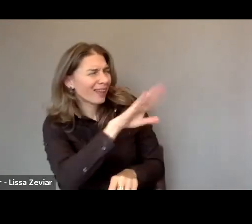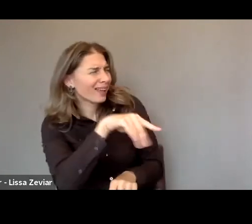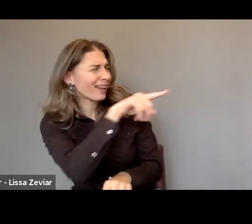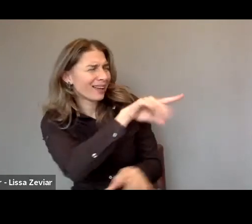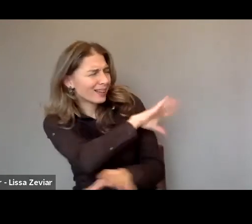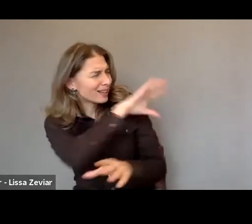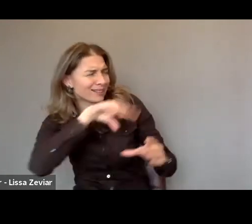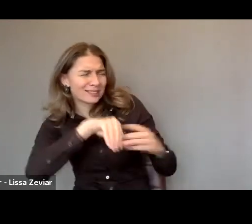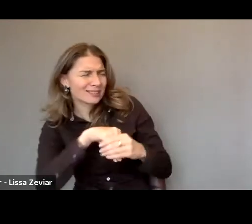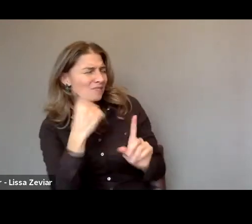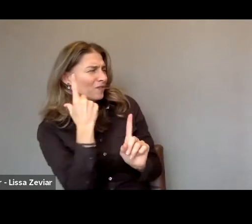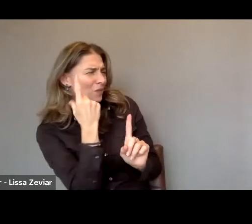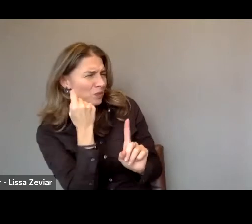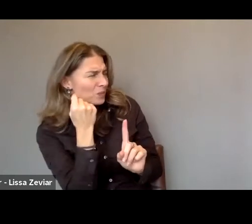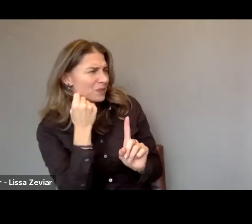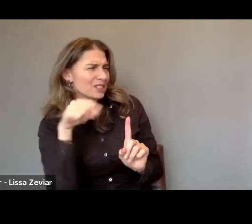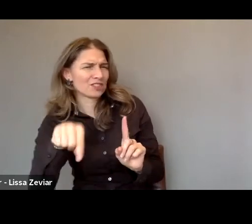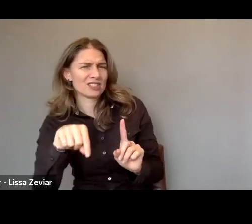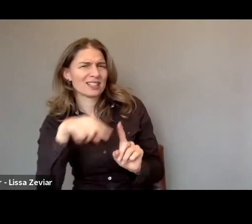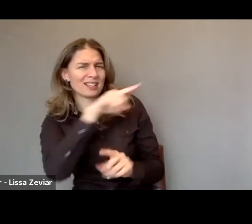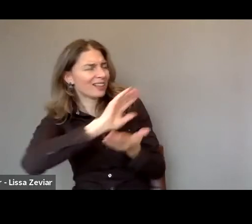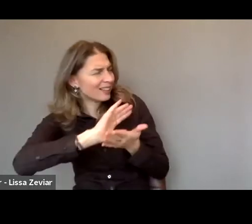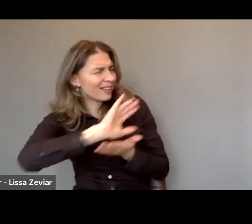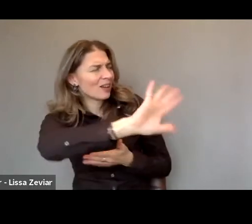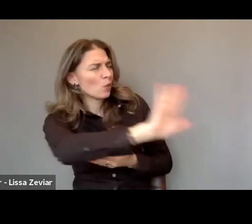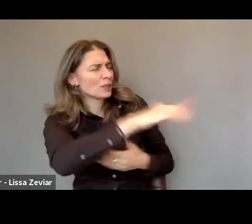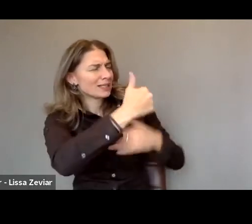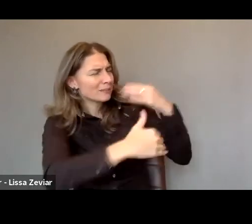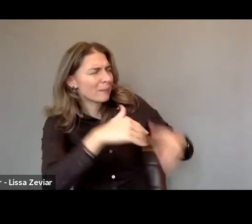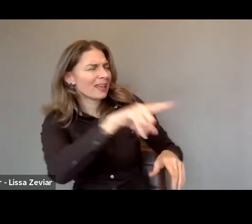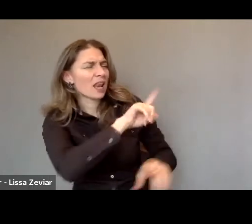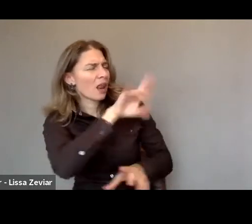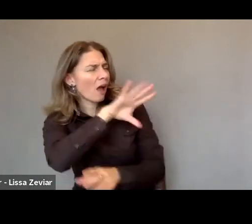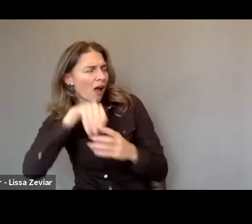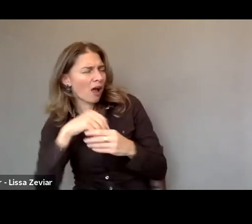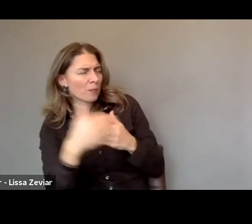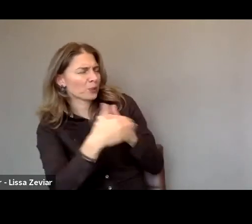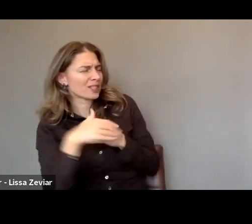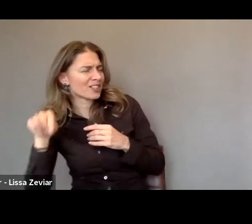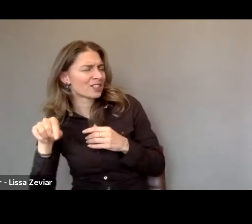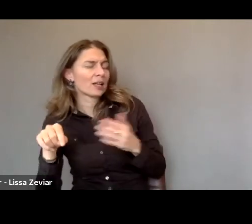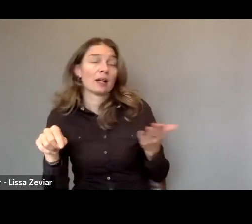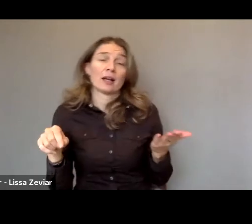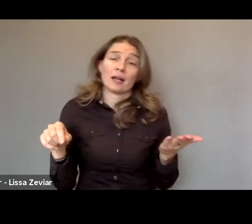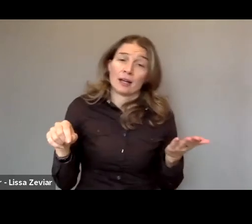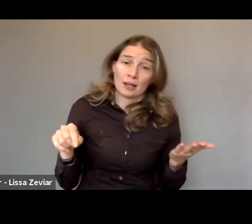and that implies the elimination of a measure of protection. Despite this misunderstanding and ignorance